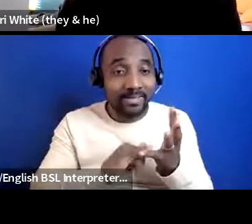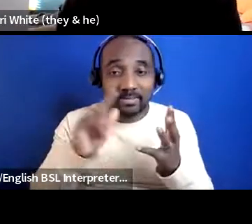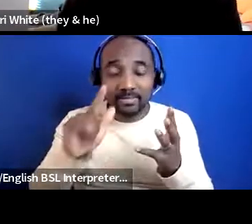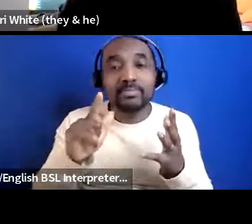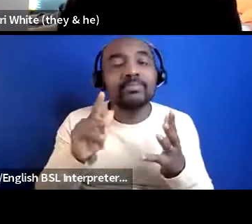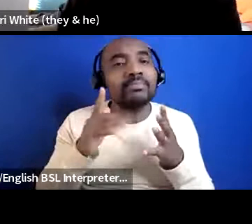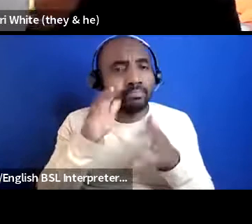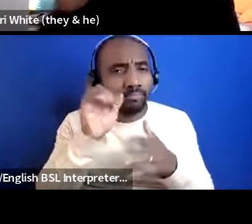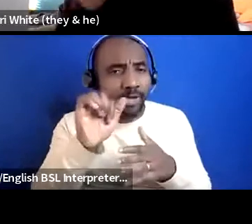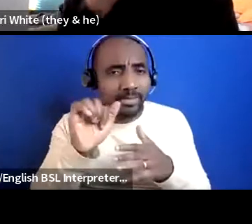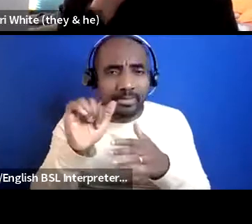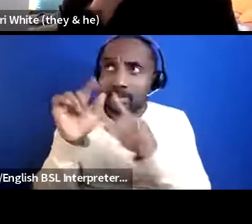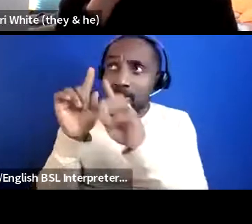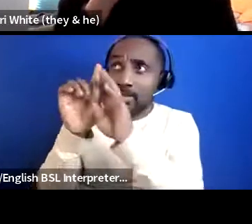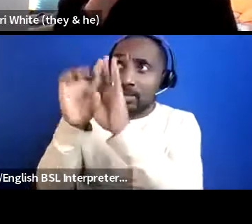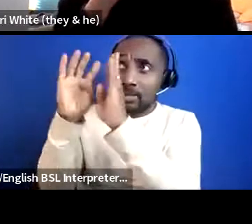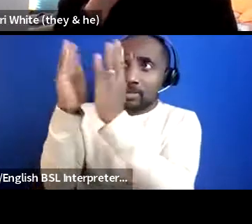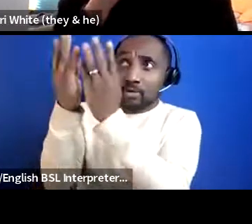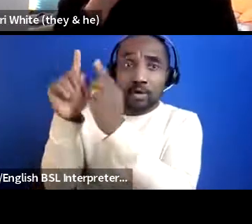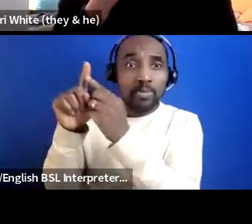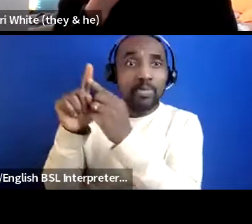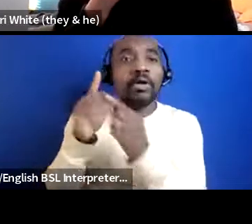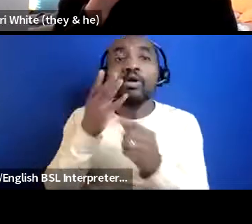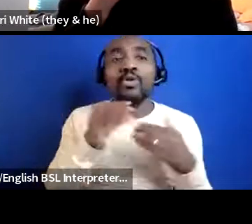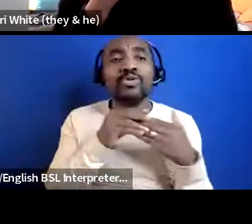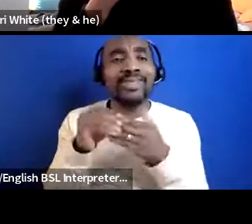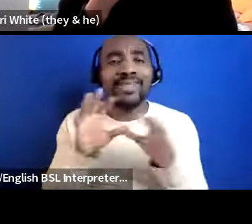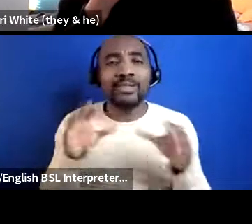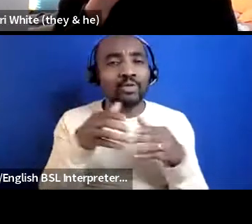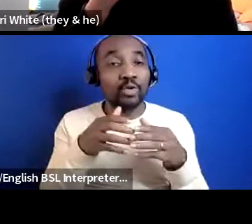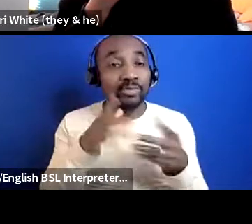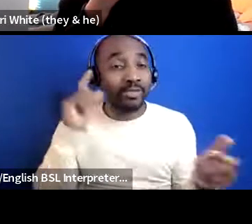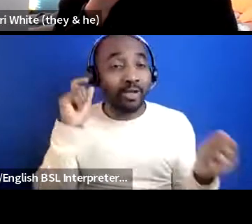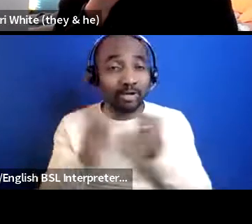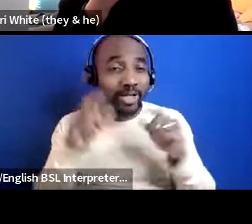like user-led groups can't change the world in 20 minutes but actually i do believe we can if we